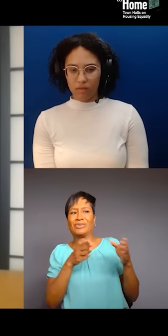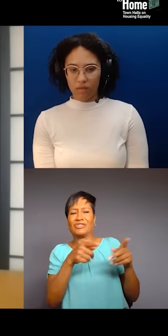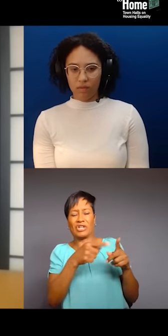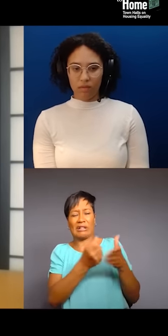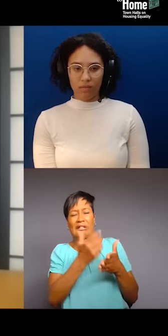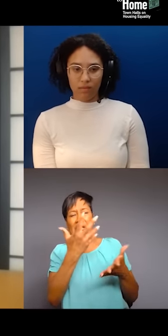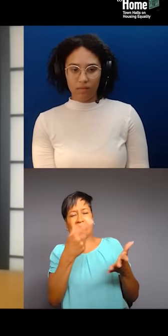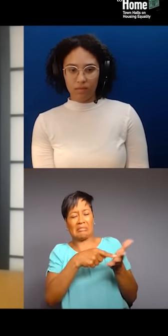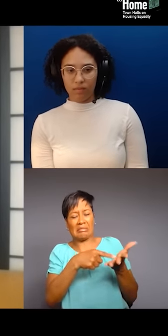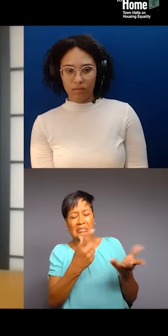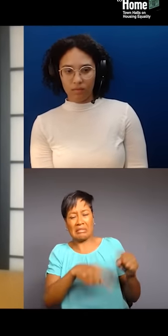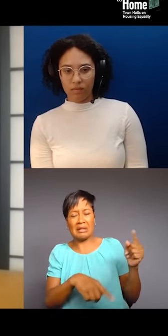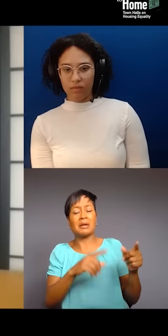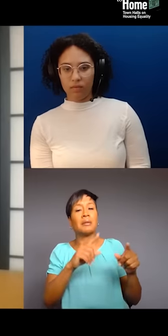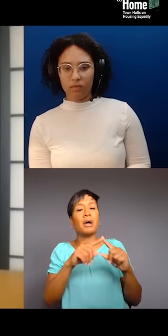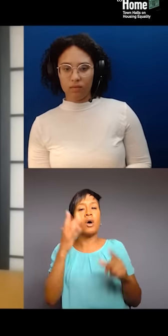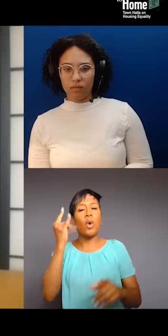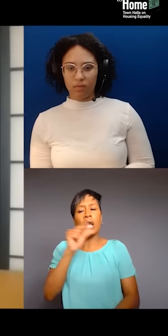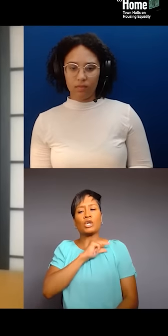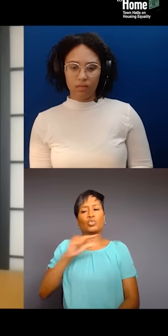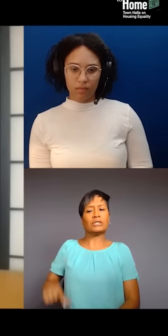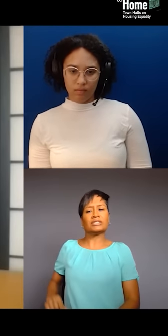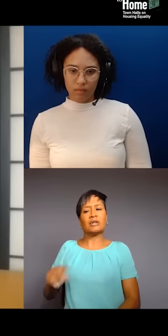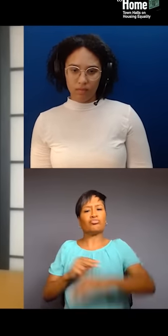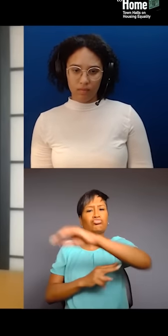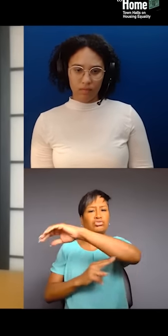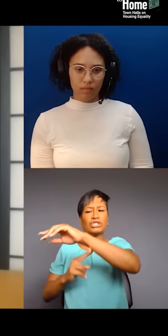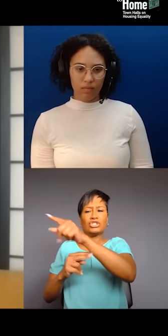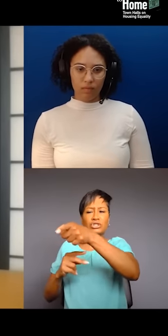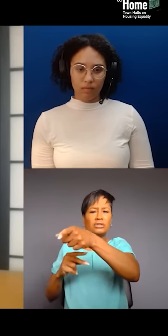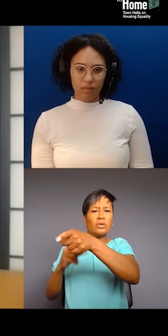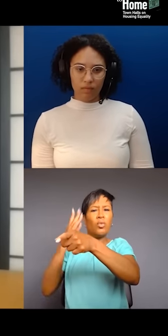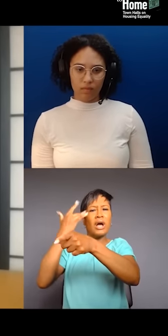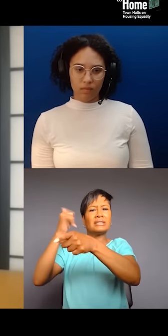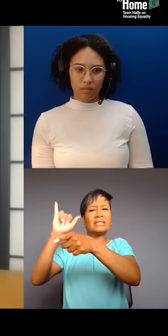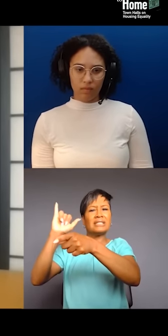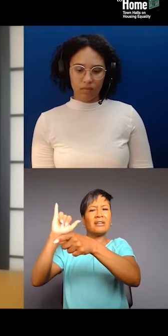Why is this still that the Bronx is where the Bronx is at despite, again, being such incredible places